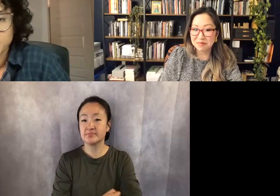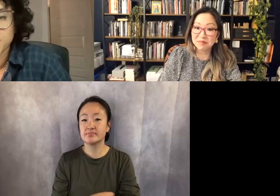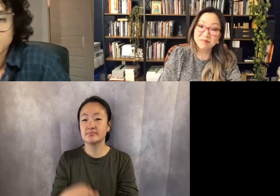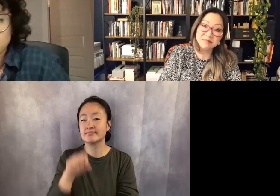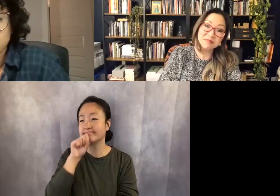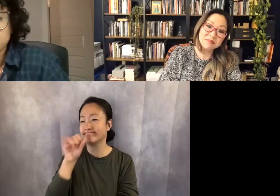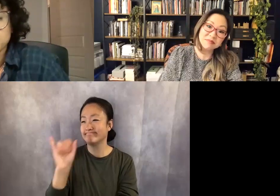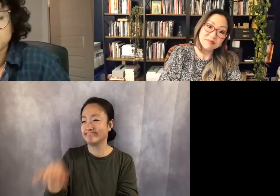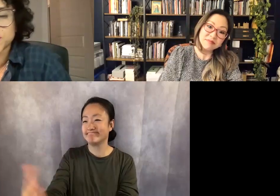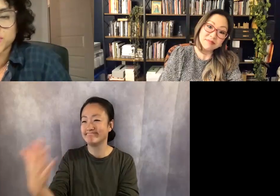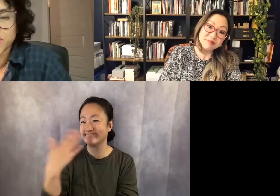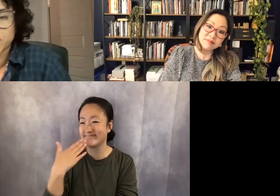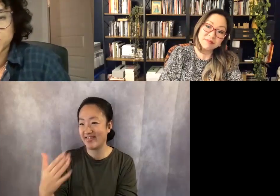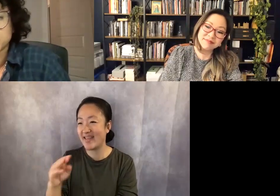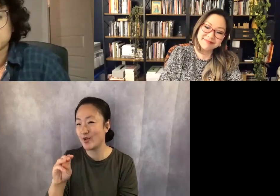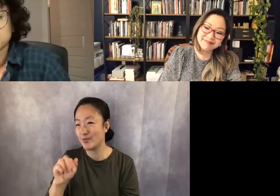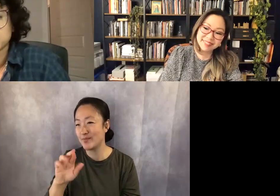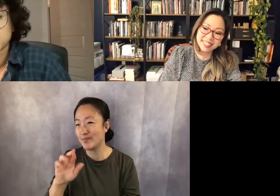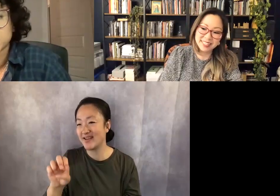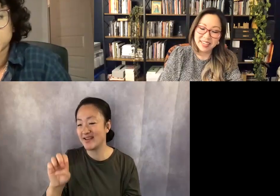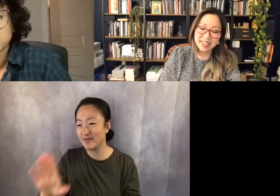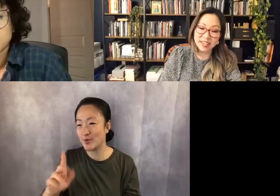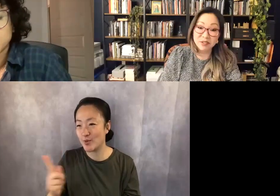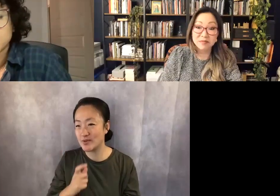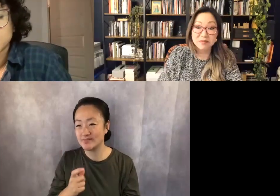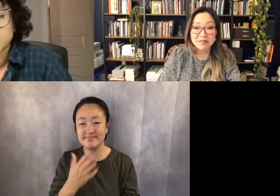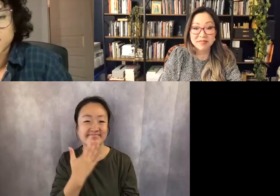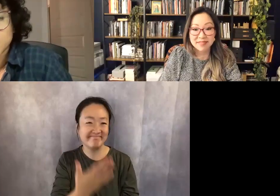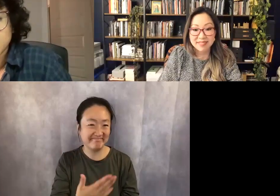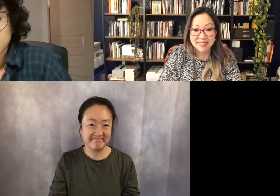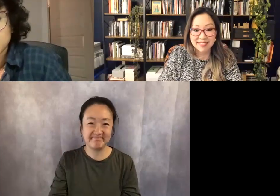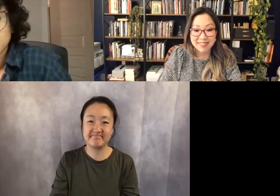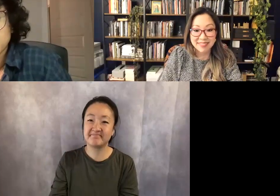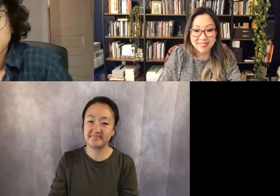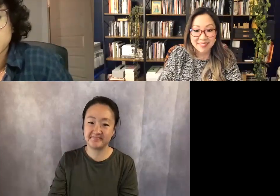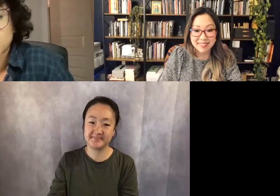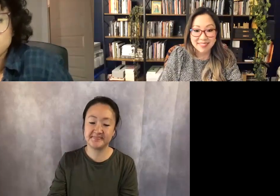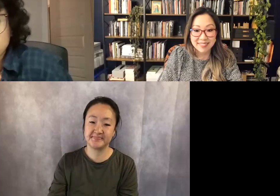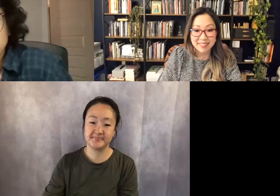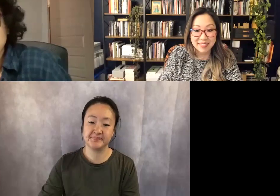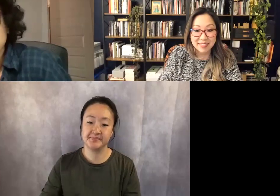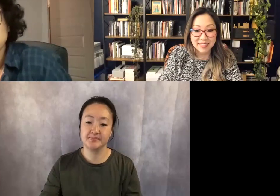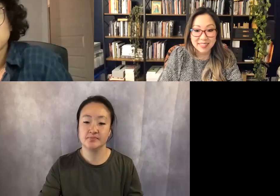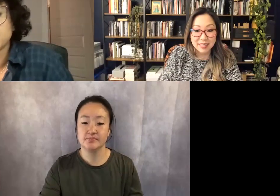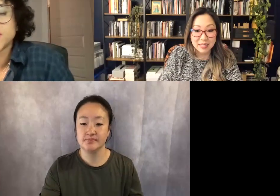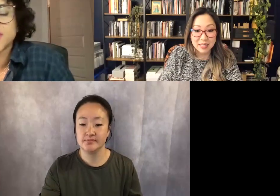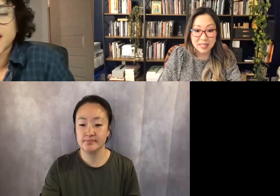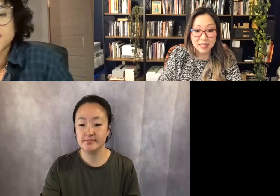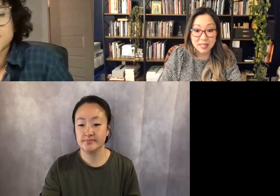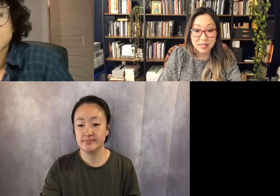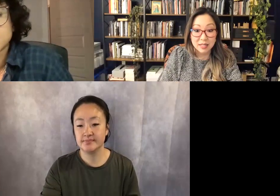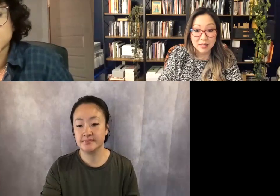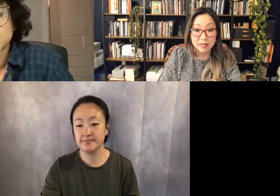I love that. Thank you, Marion, so much for your question. And then Aurora Javed asks,